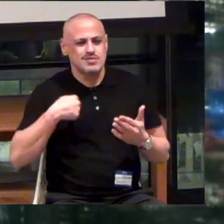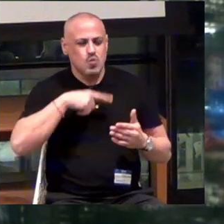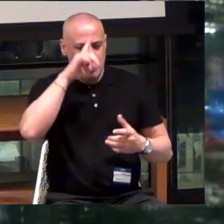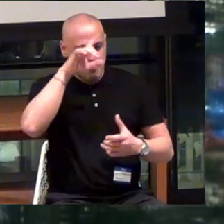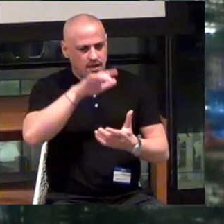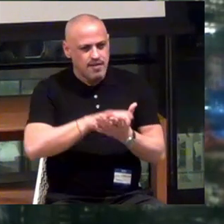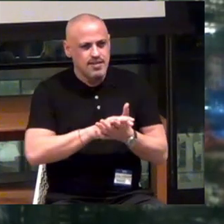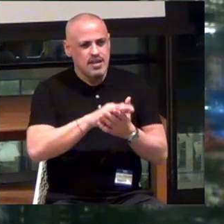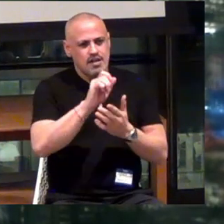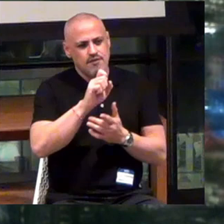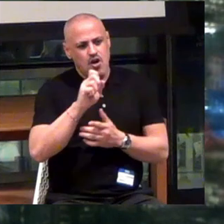ARx would be.